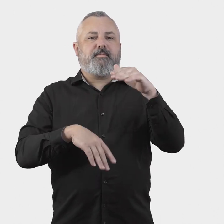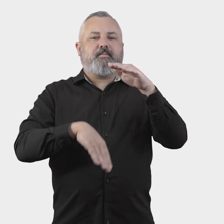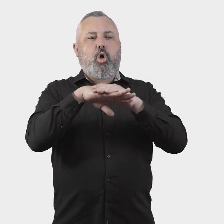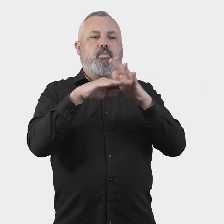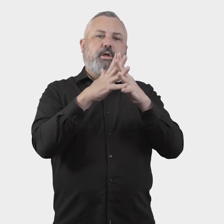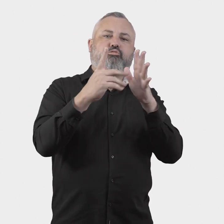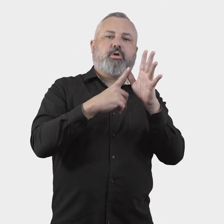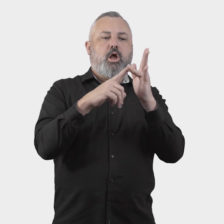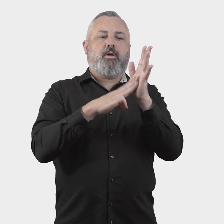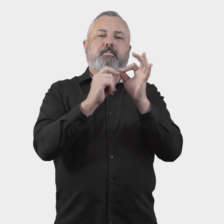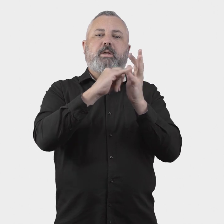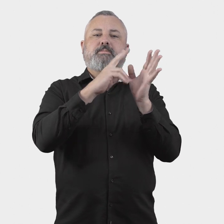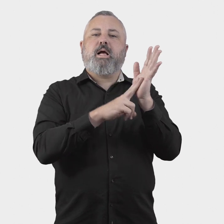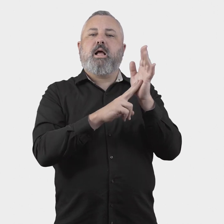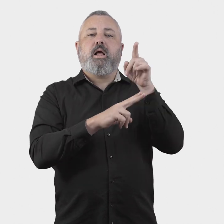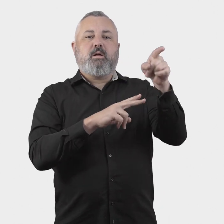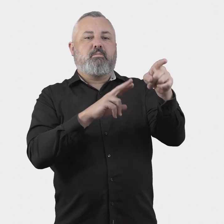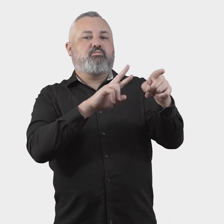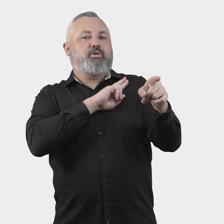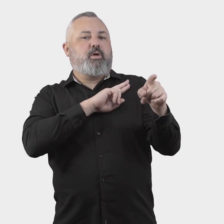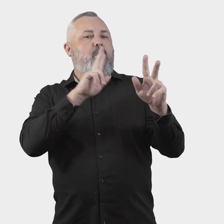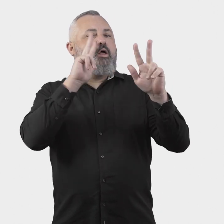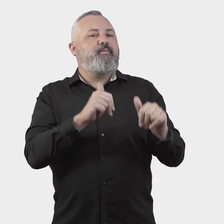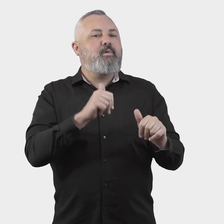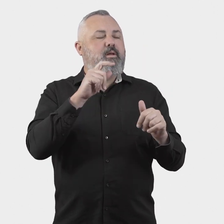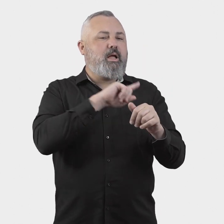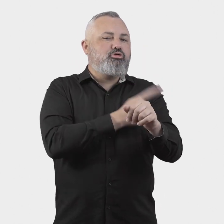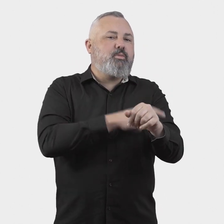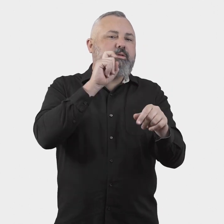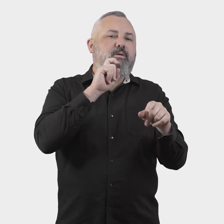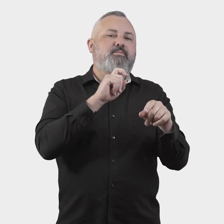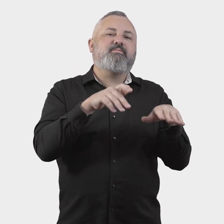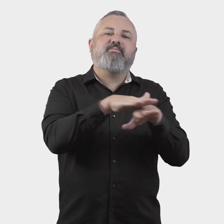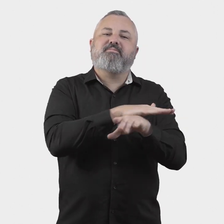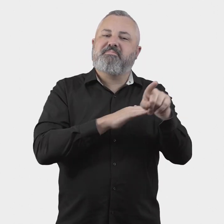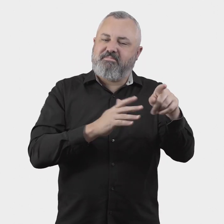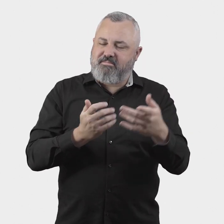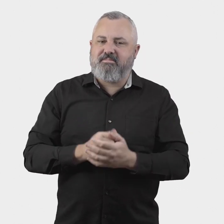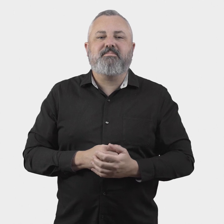(EWOWA) where the ombudsperson is the Western Australian Ombudsman).